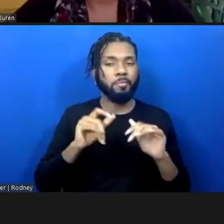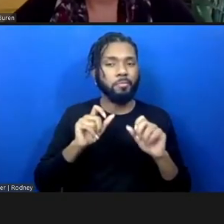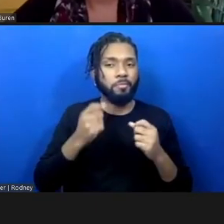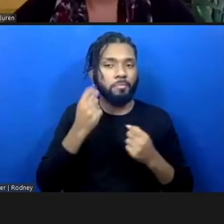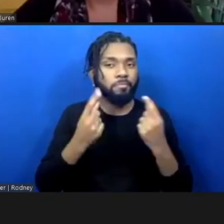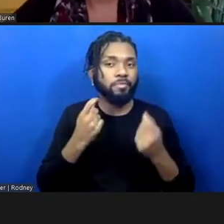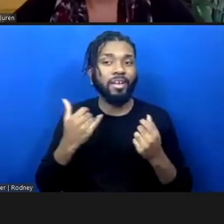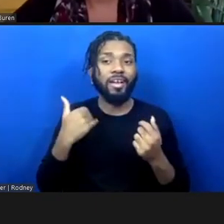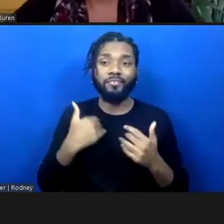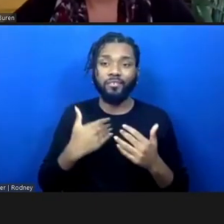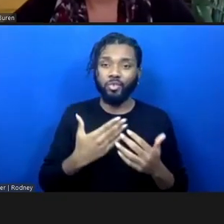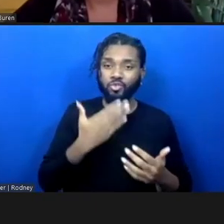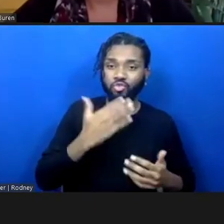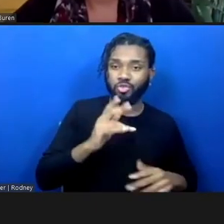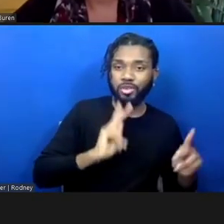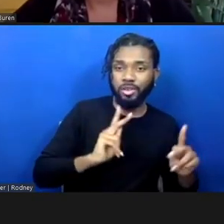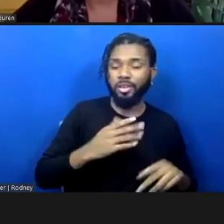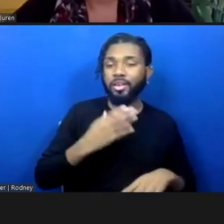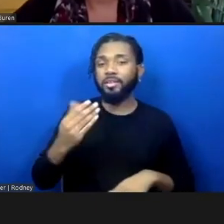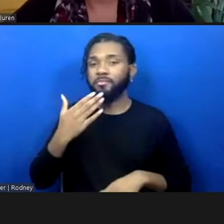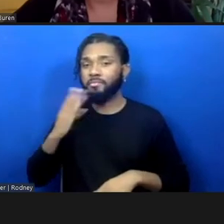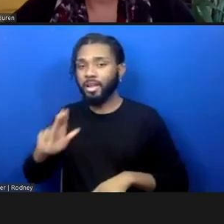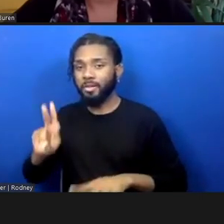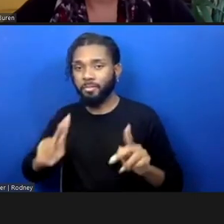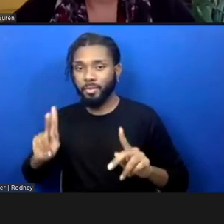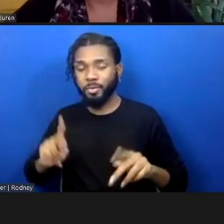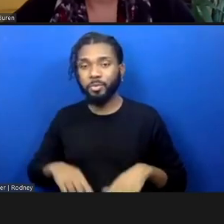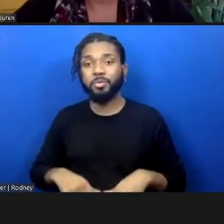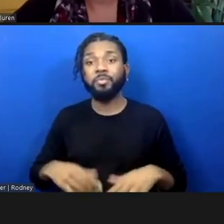guys, instead of people starting to acknowledge that folks inside